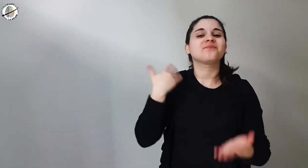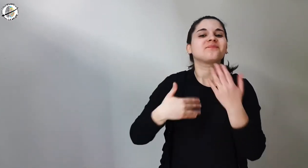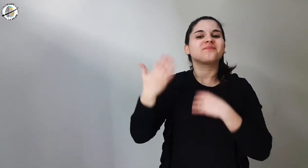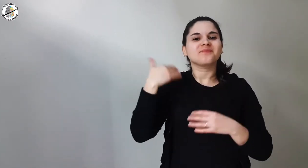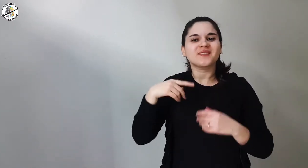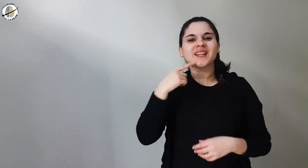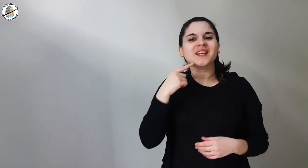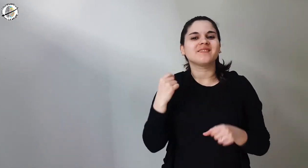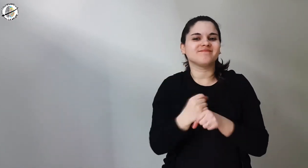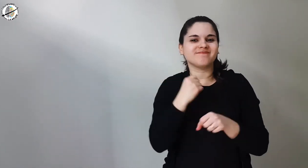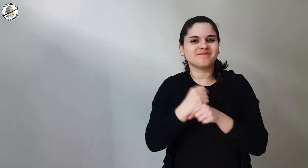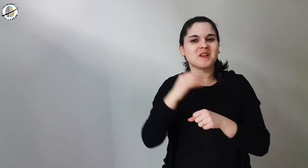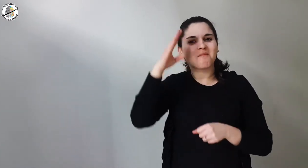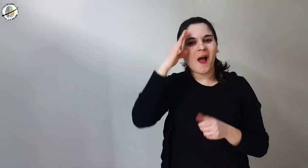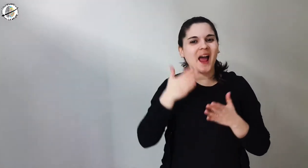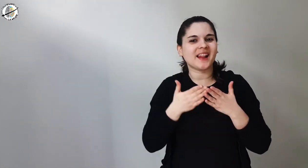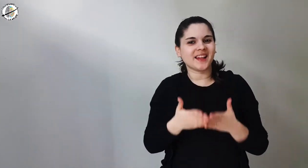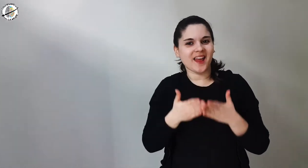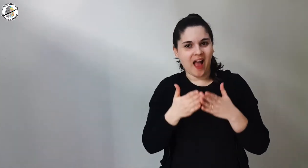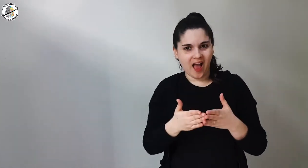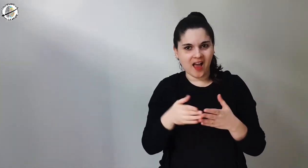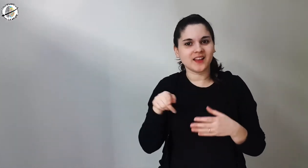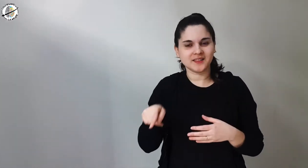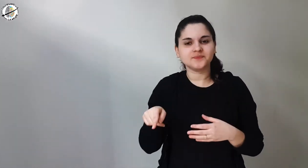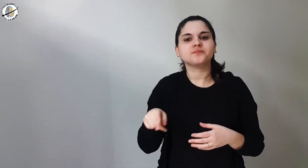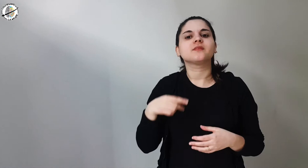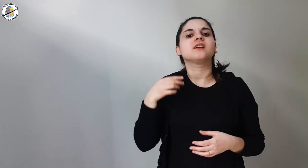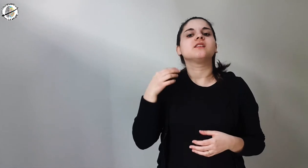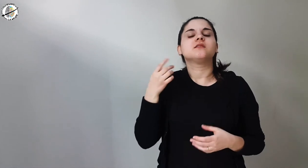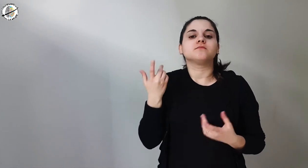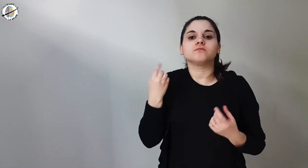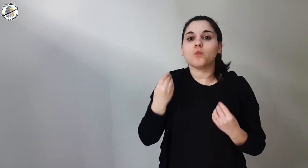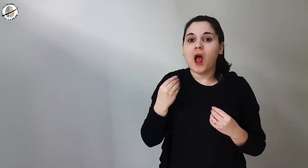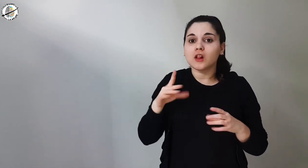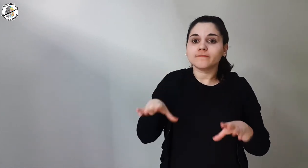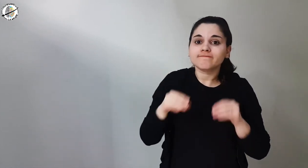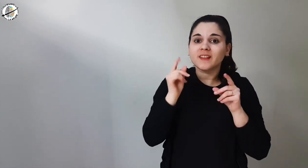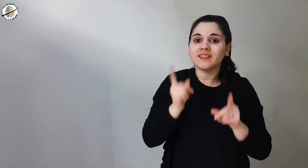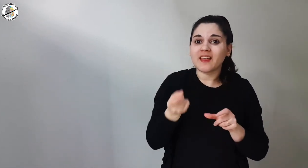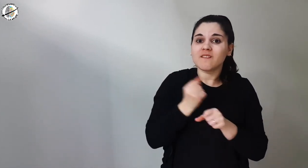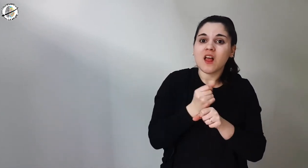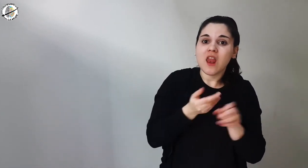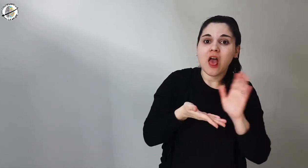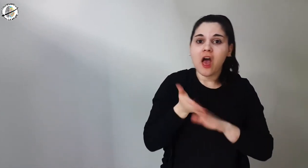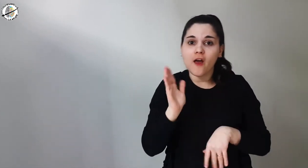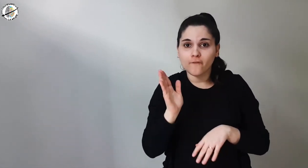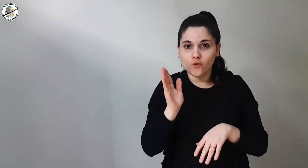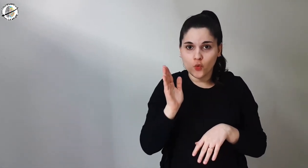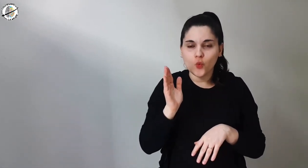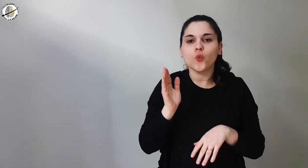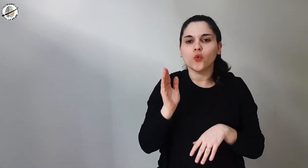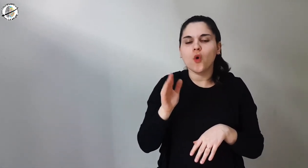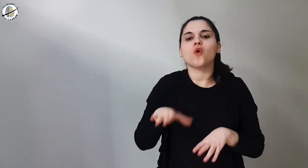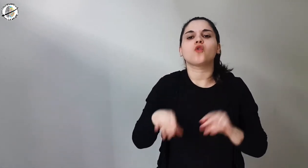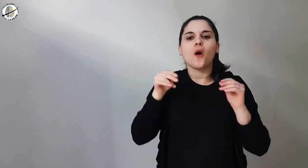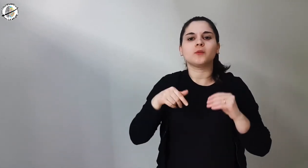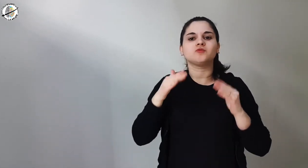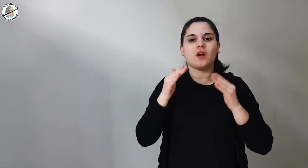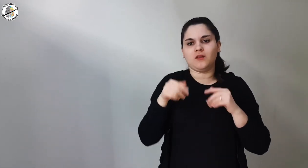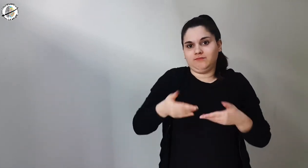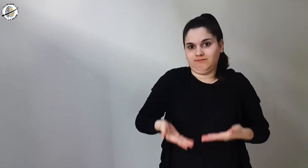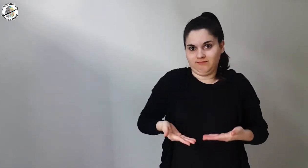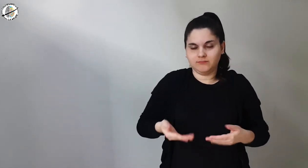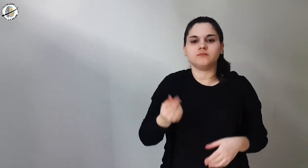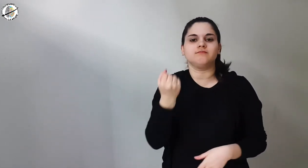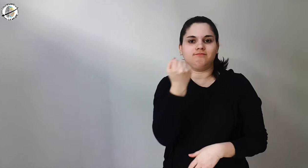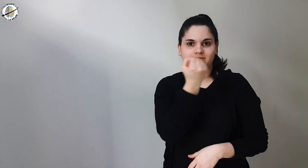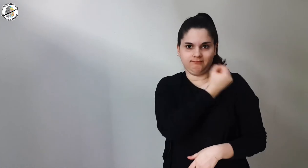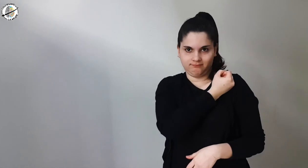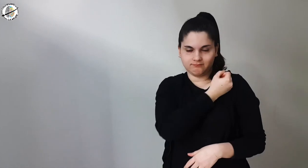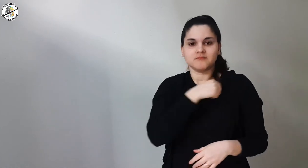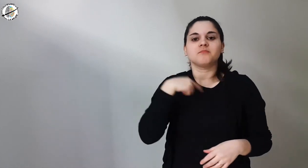Once before leaving on a mission the sailors got a tattoo,